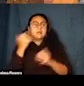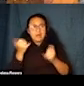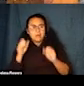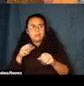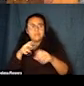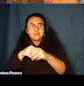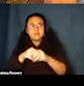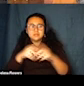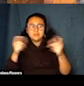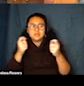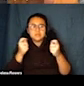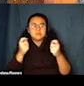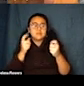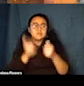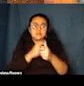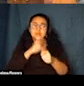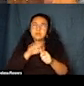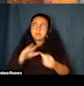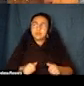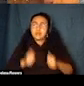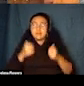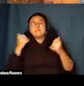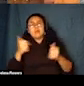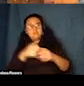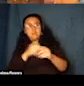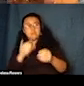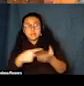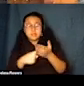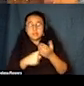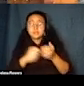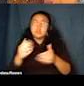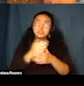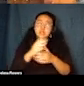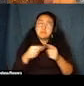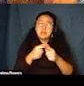and are now part of those conversations and are able to share about the amazing films they've seen and